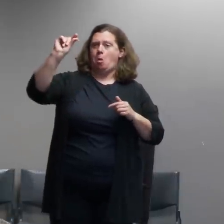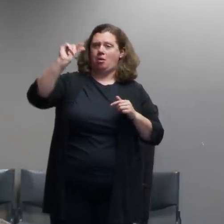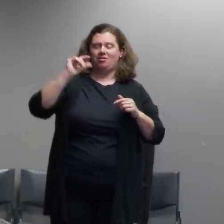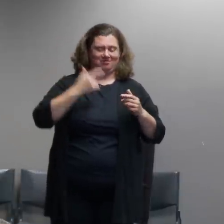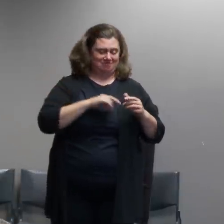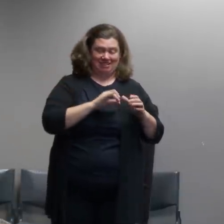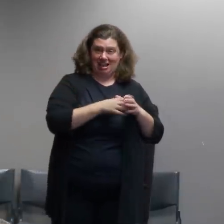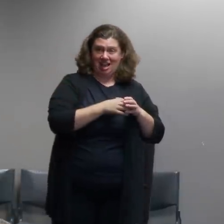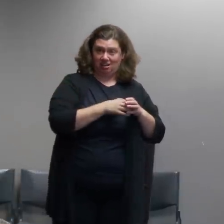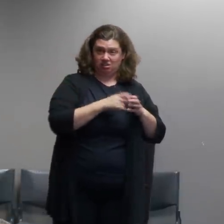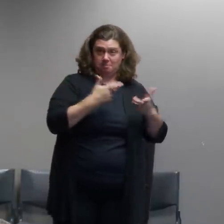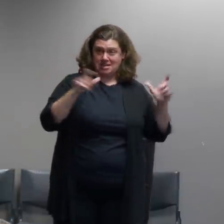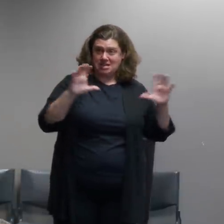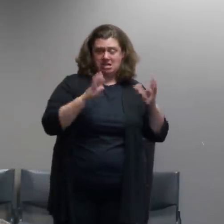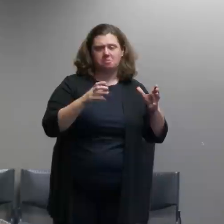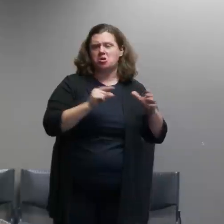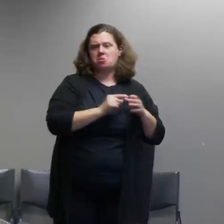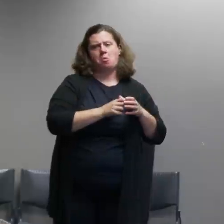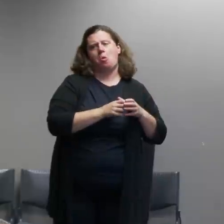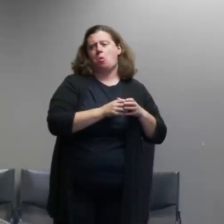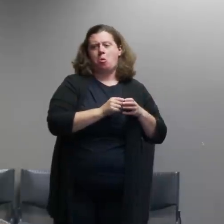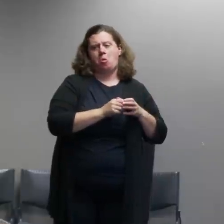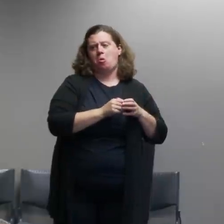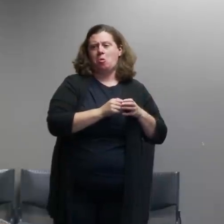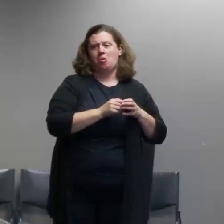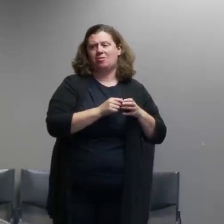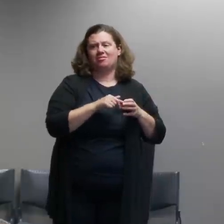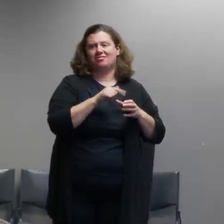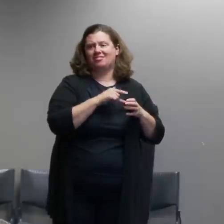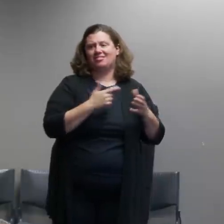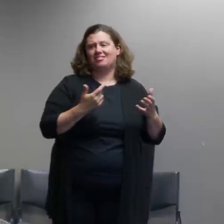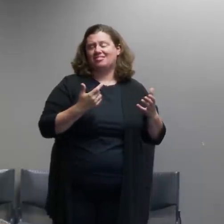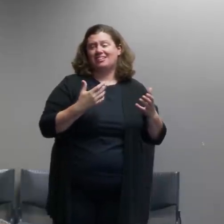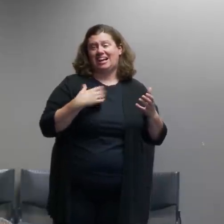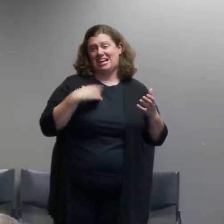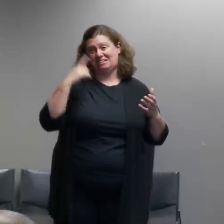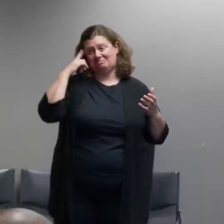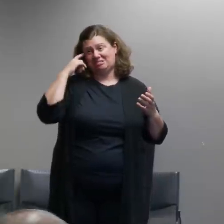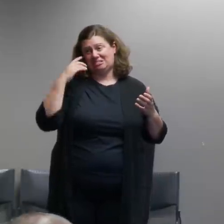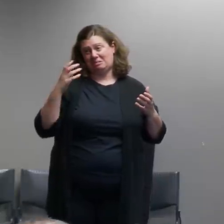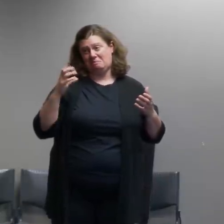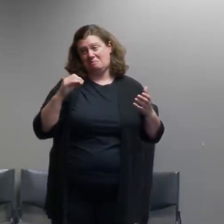agitator type groups have been maybe a couple thousand there's 640 000 people